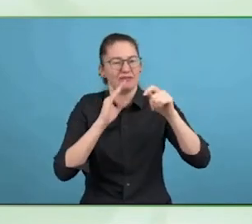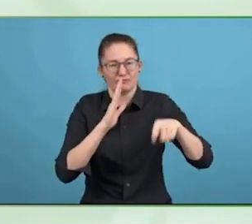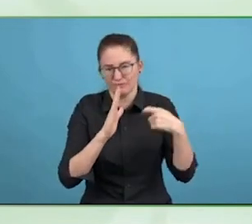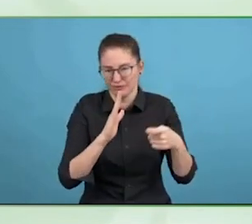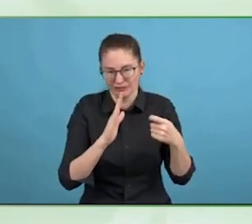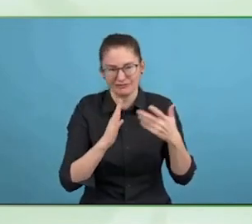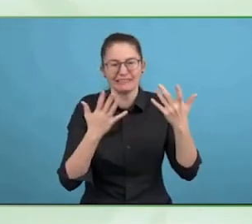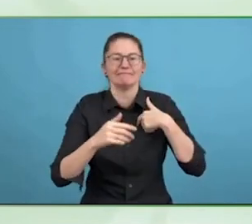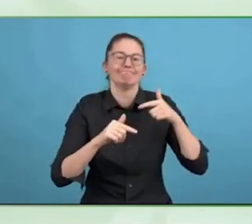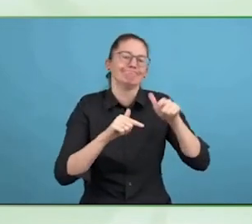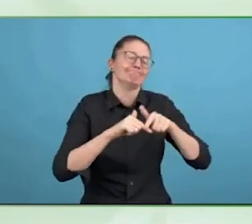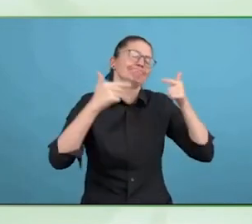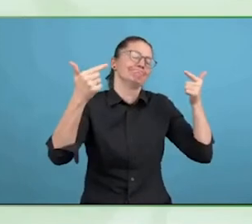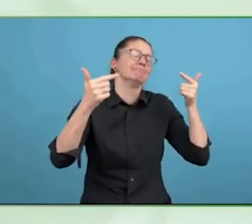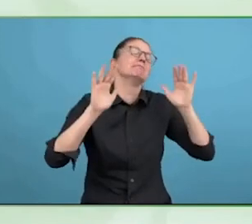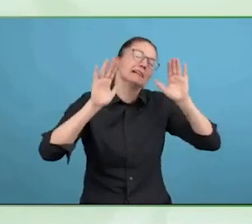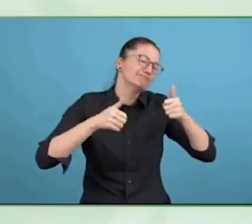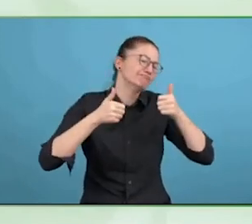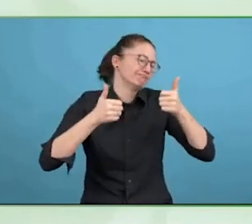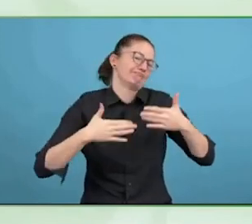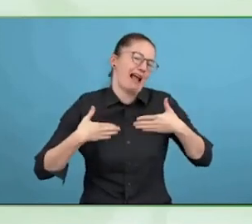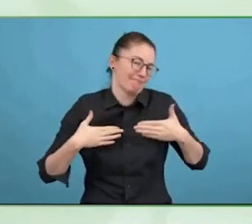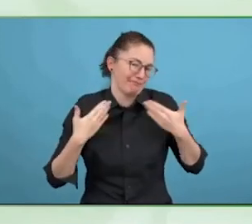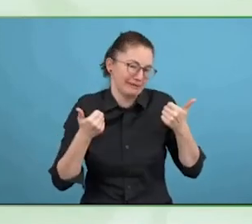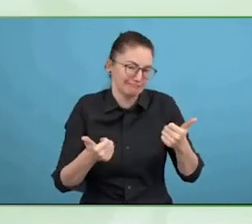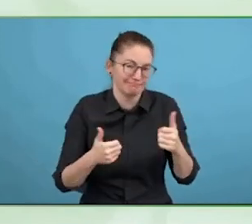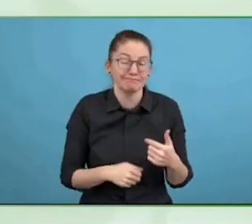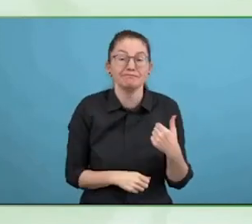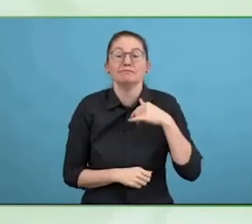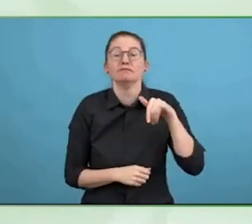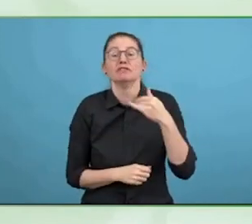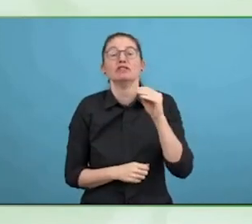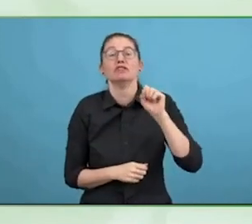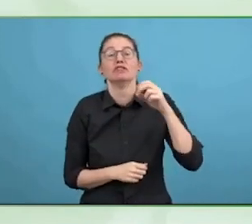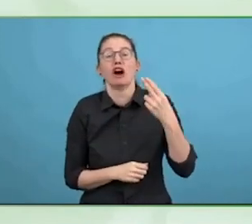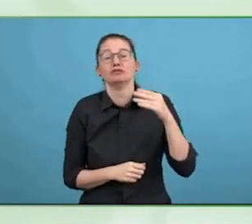Really thinking about how to use technology along with humans to